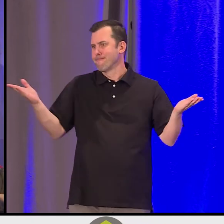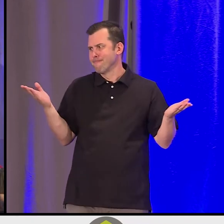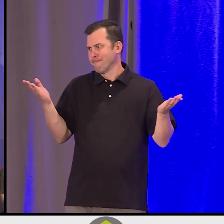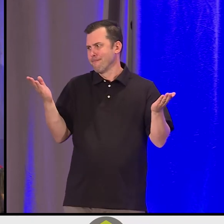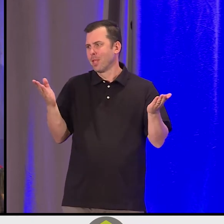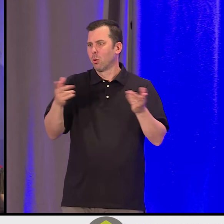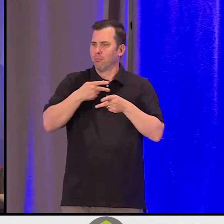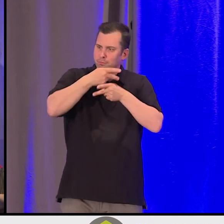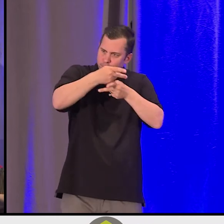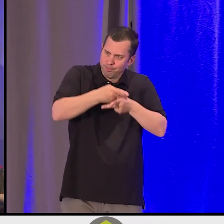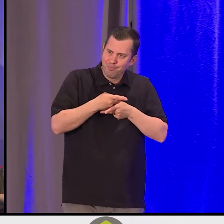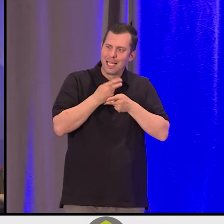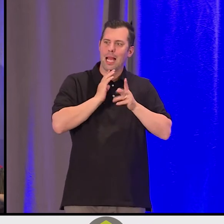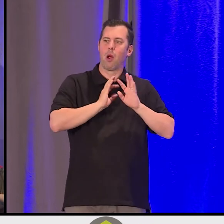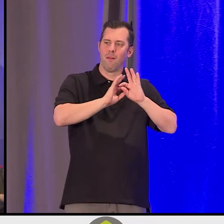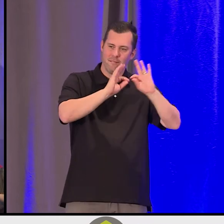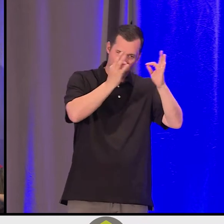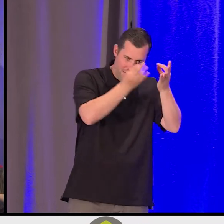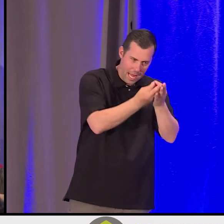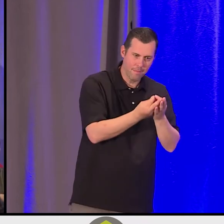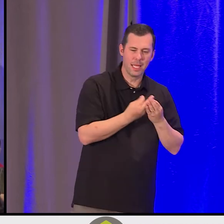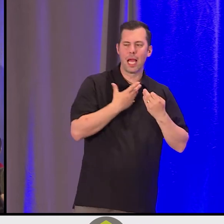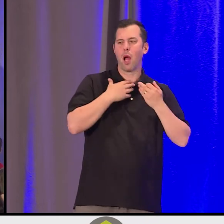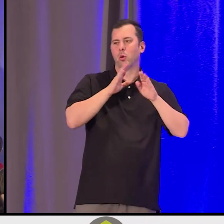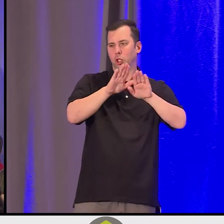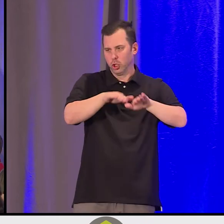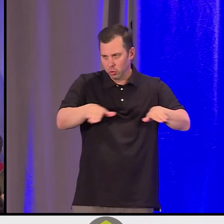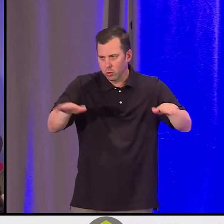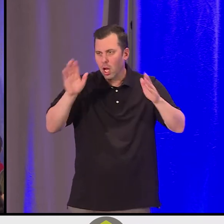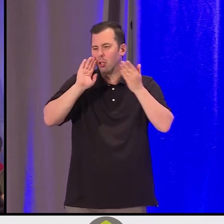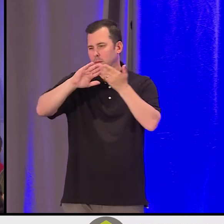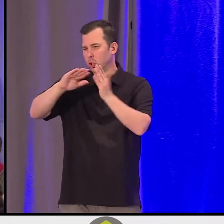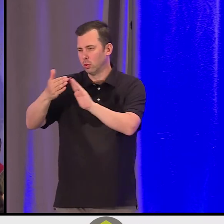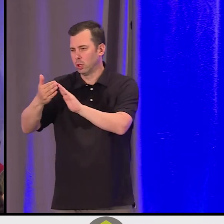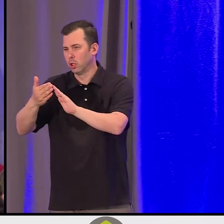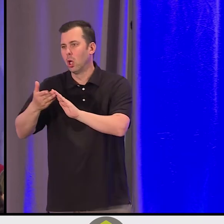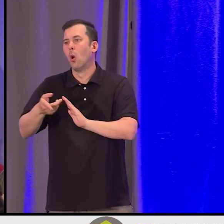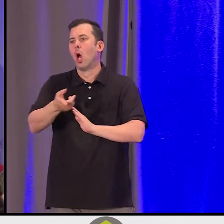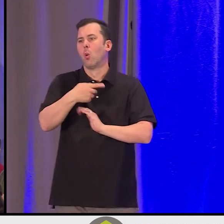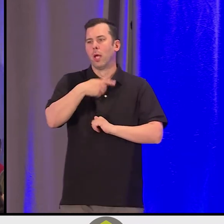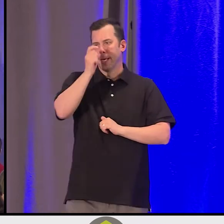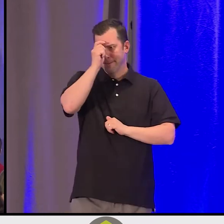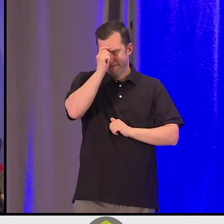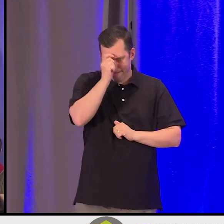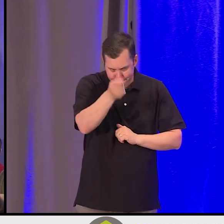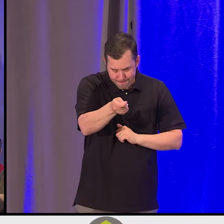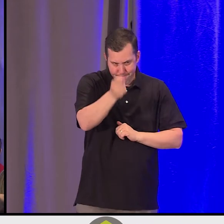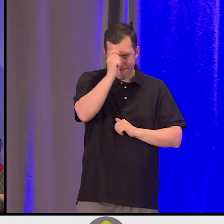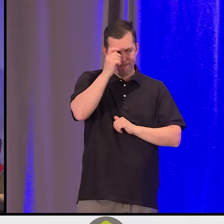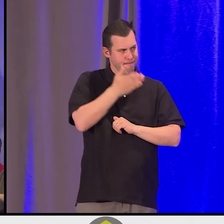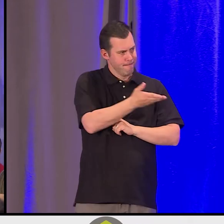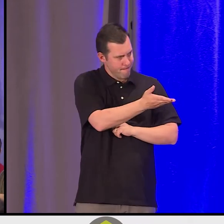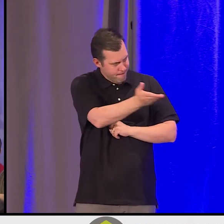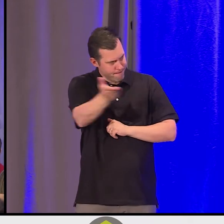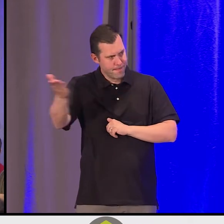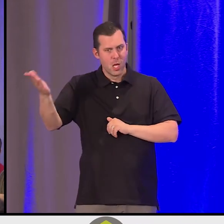of respect to all of you as our health care professionals and leaders. Those who are advocating for patients, those who are -- who have spent years